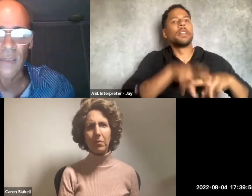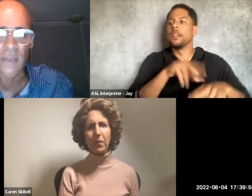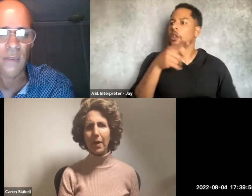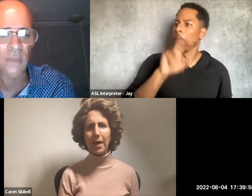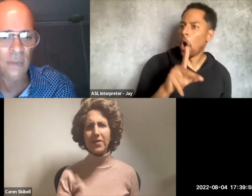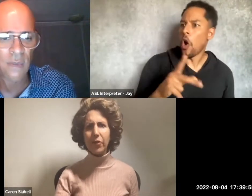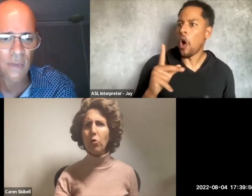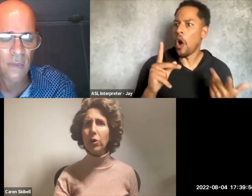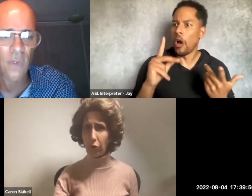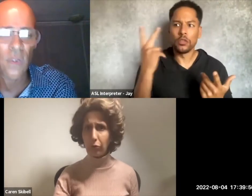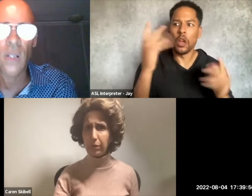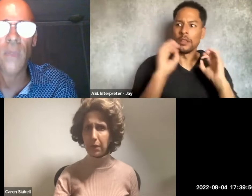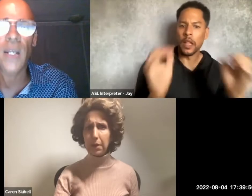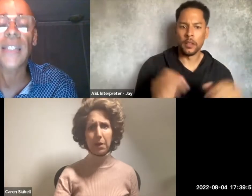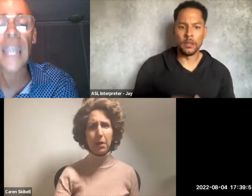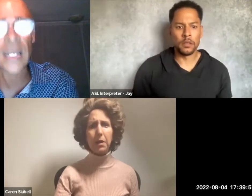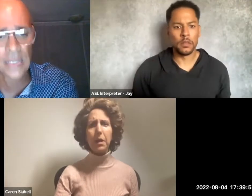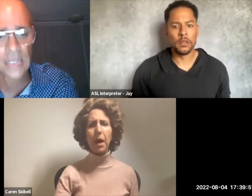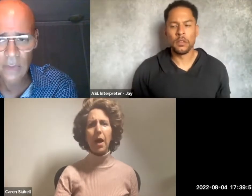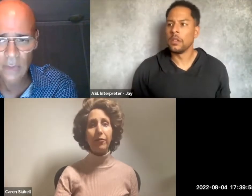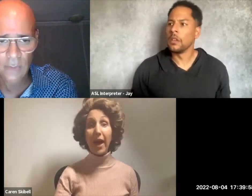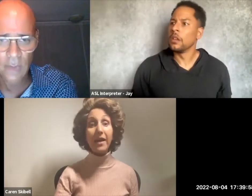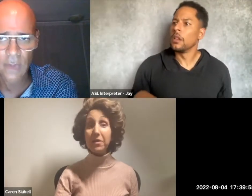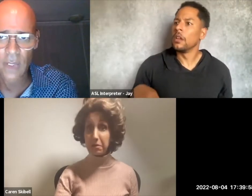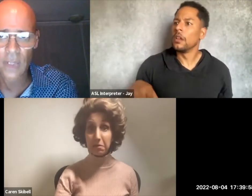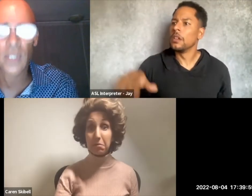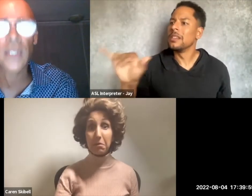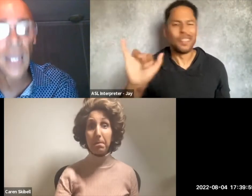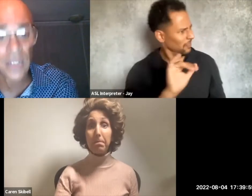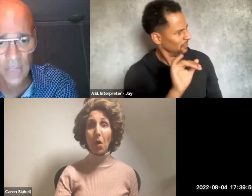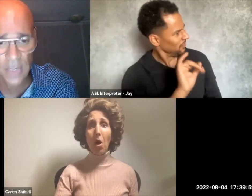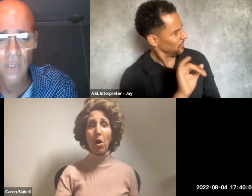A snow globe? Yes. Effect? Yes.